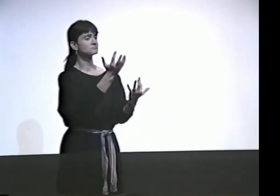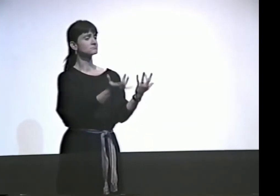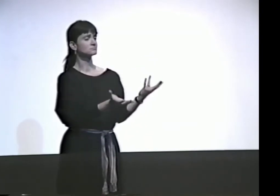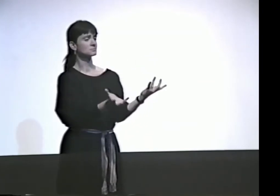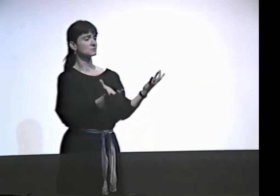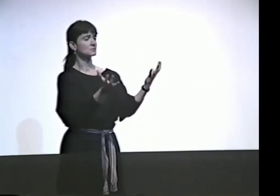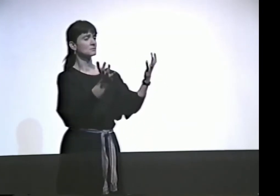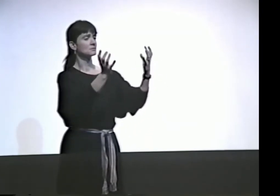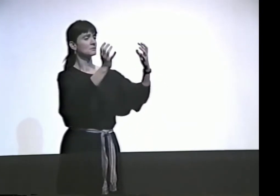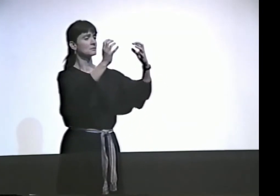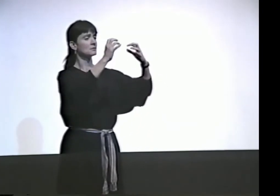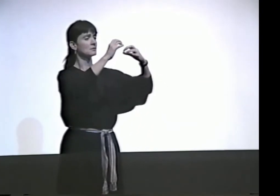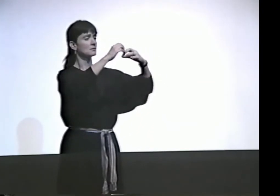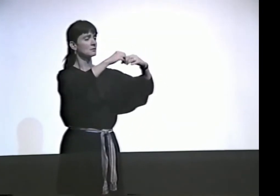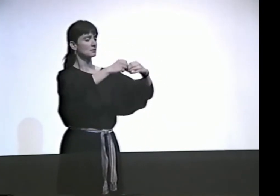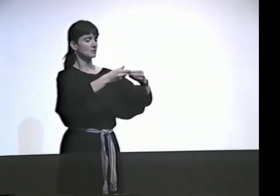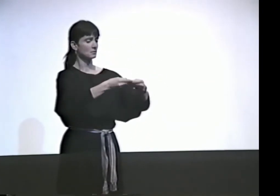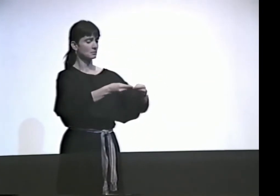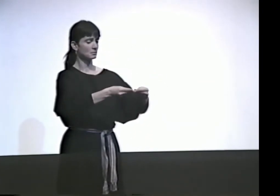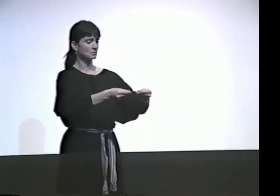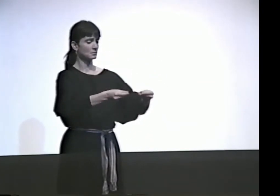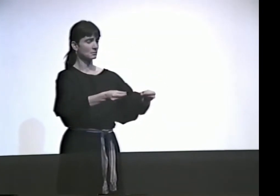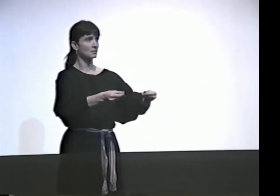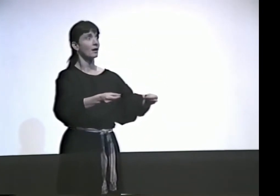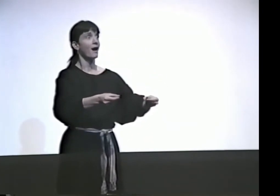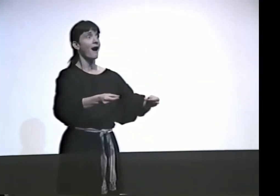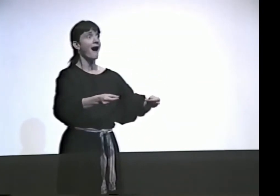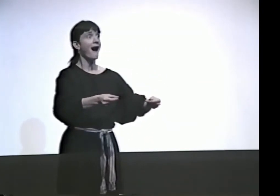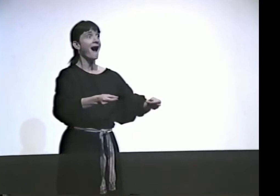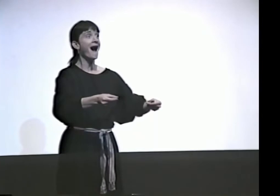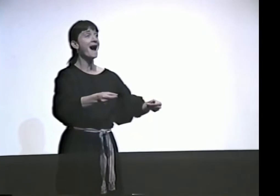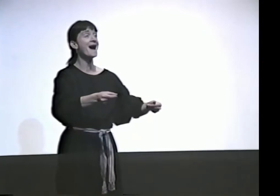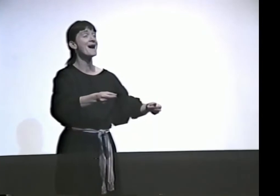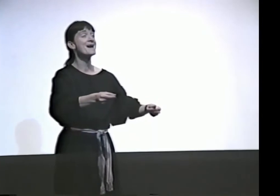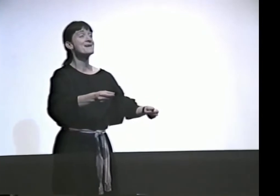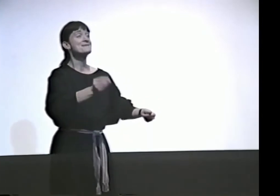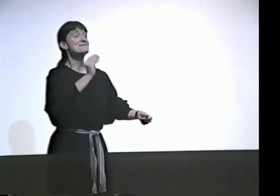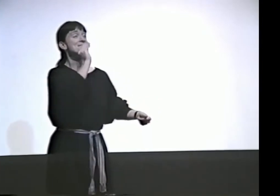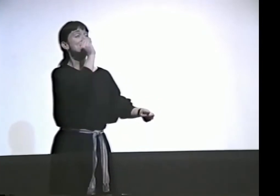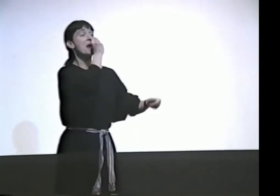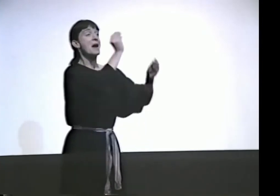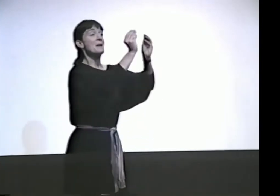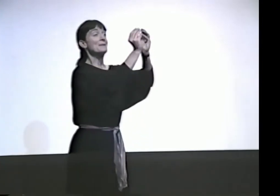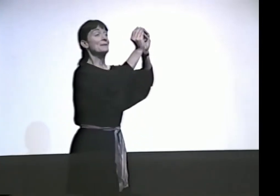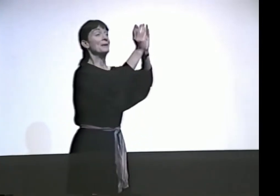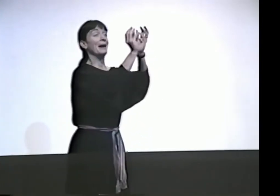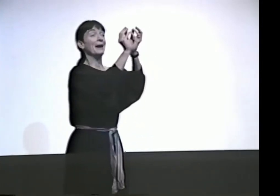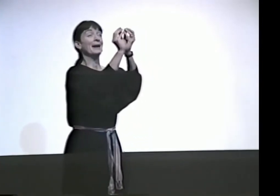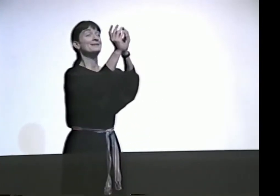MY HUT BURNED AND WITHERED TO ASHES,